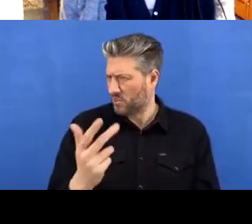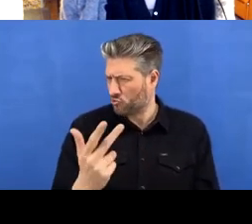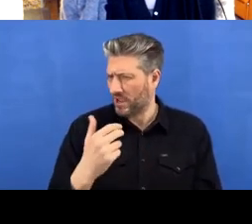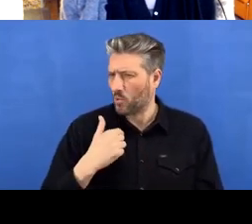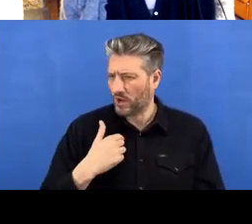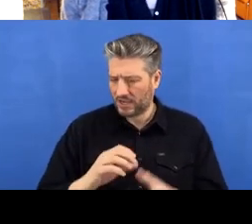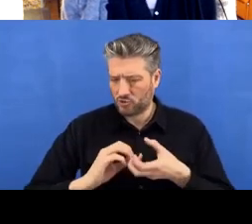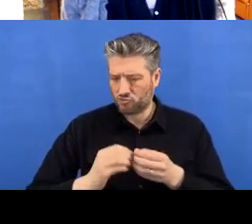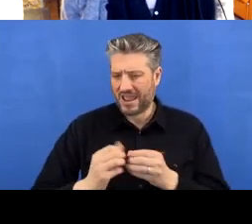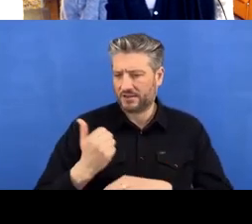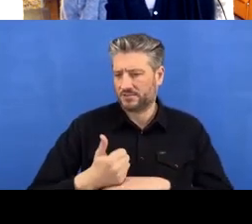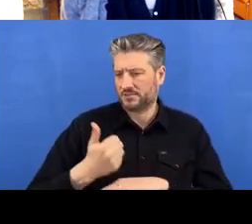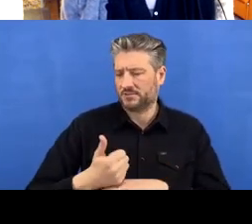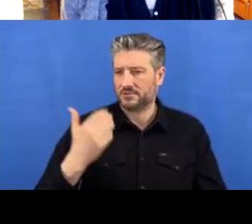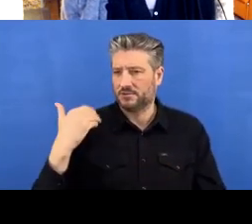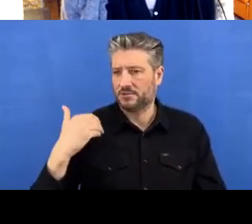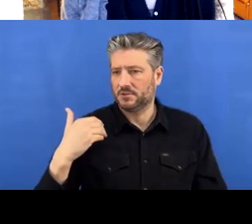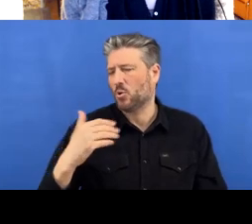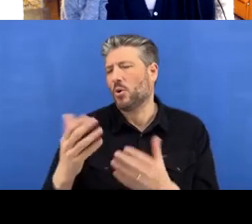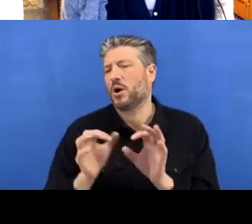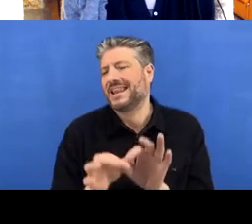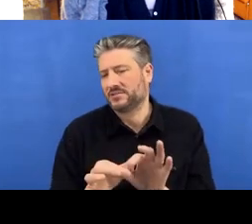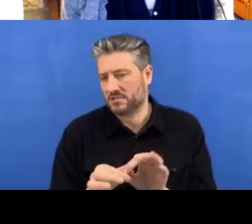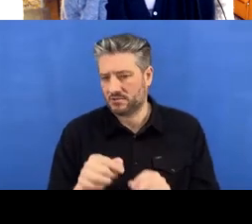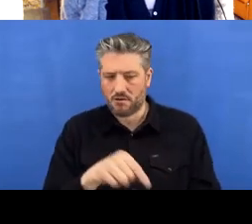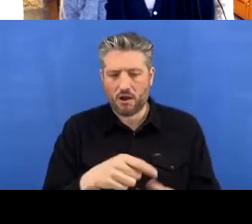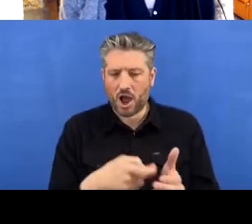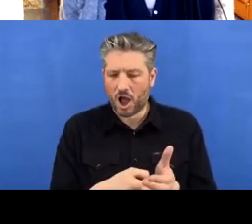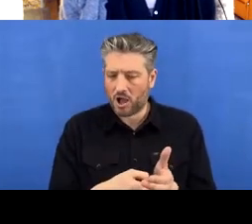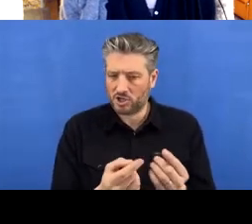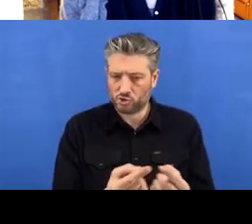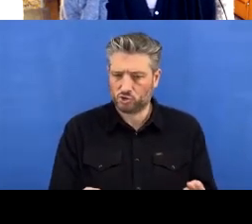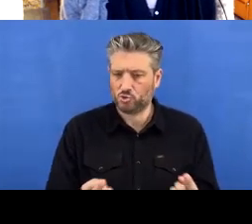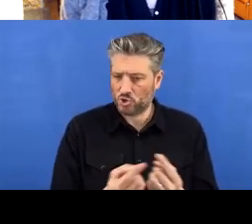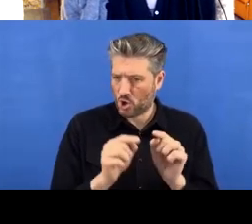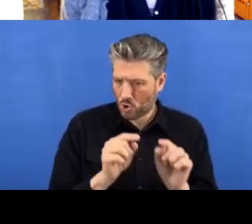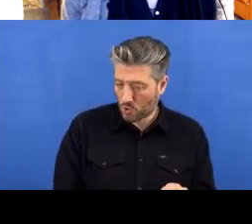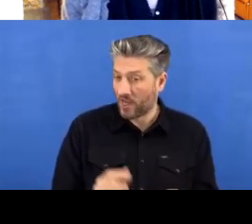with, or connected to RStudio, so these are the three different ways of doing it. So like I say, I think the first one is